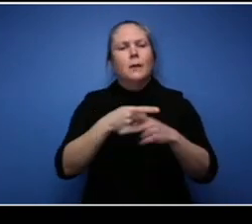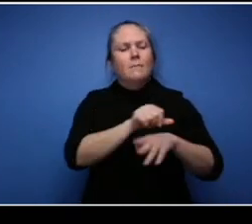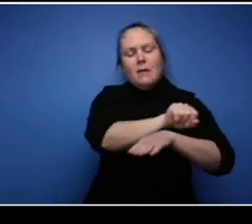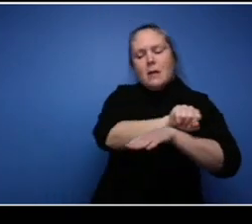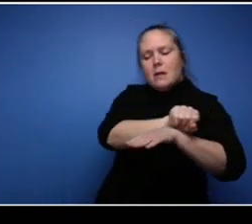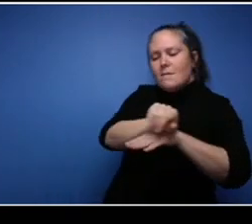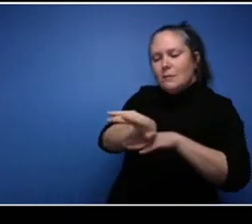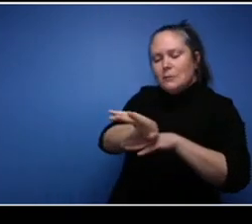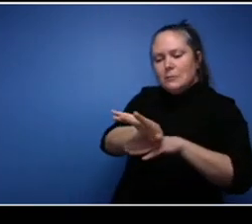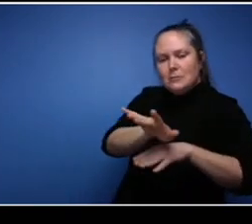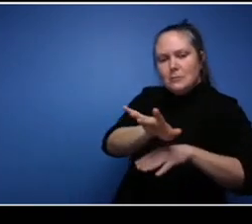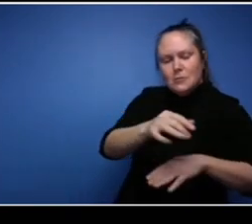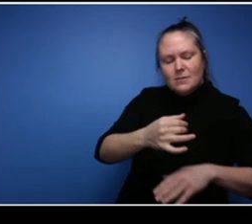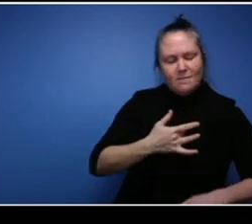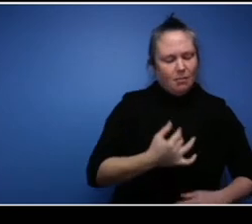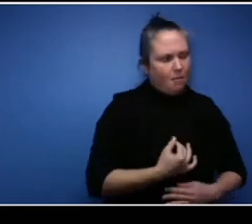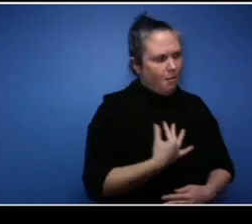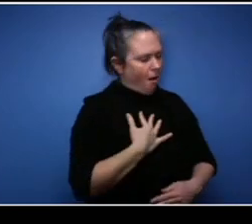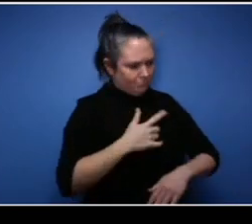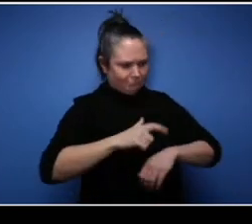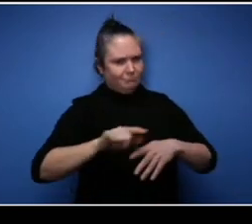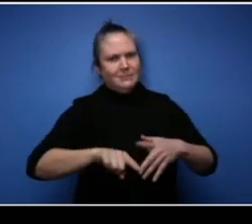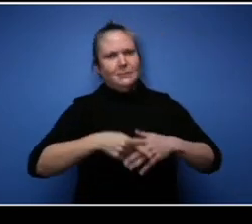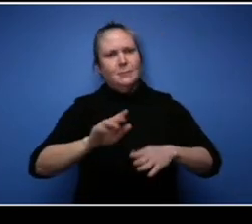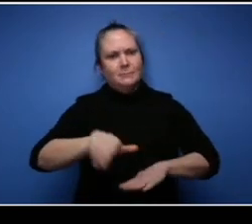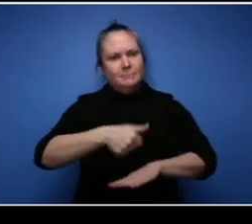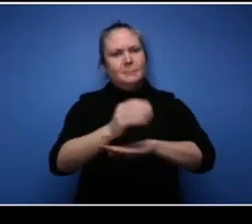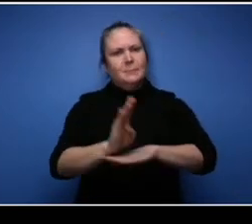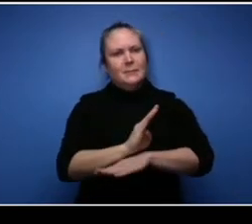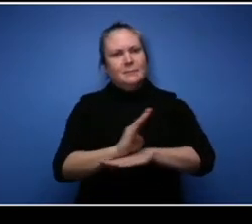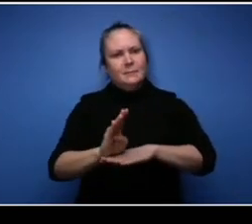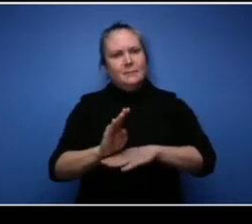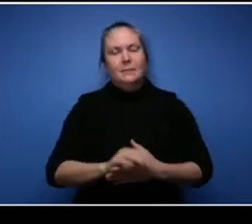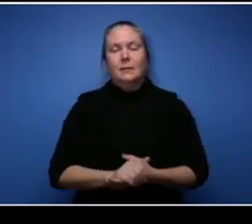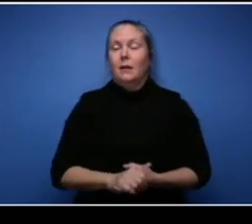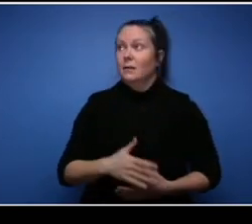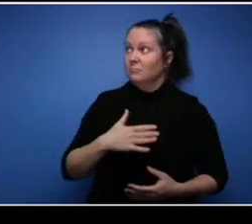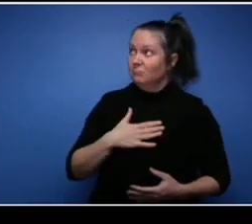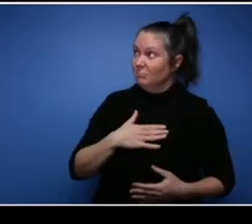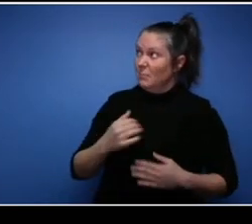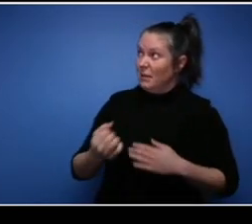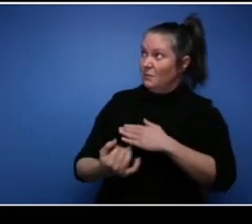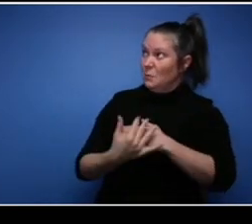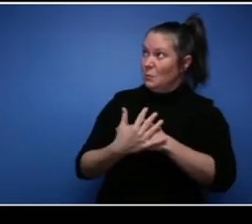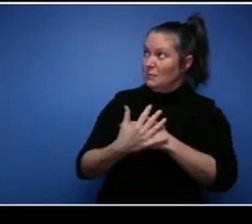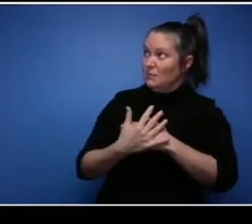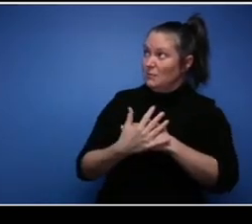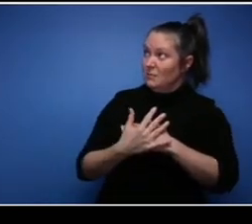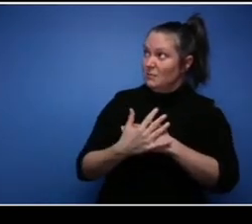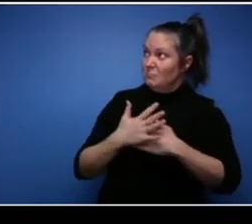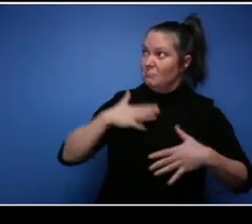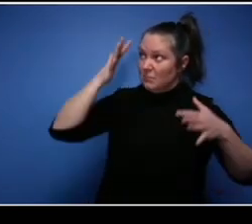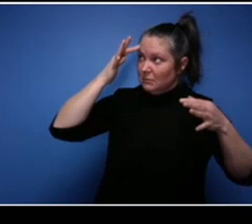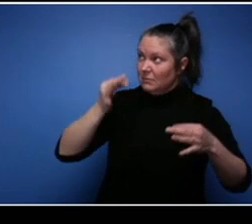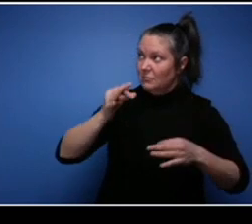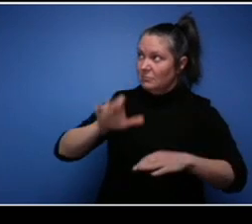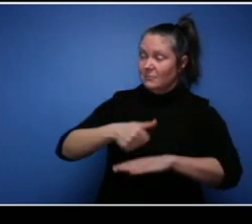to become a um an entrepreneur, I started my business in May 2015 I decided to follow